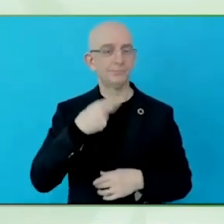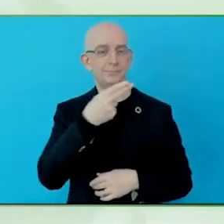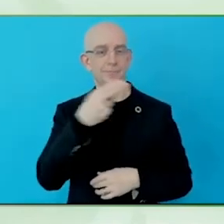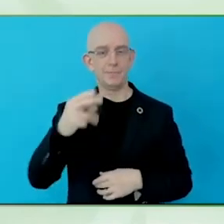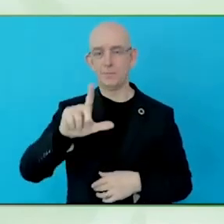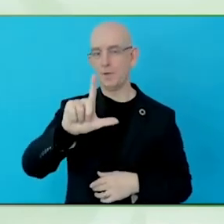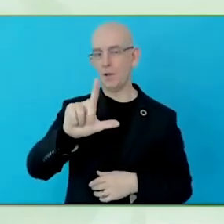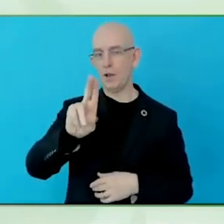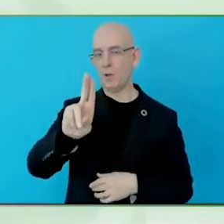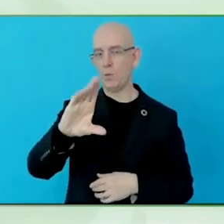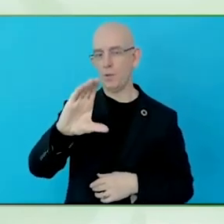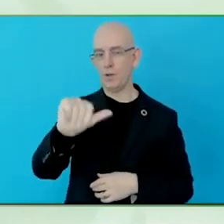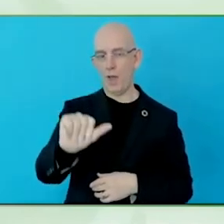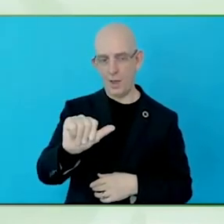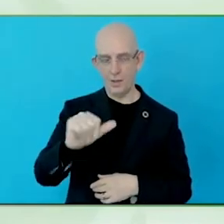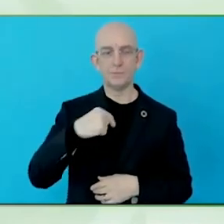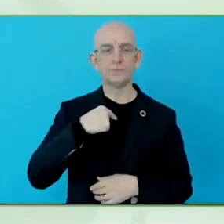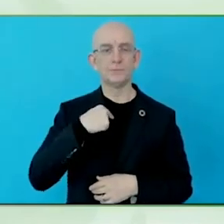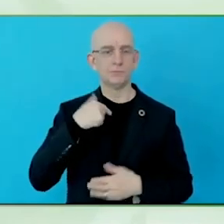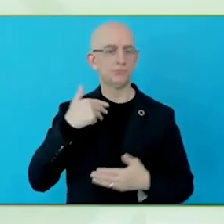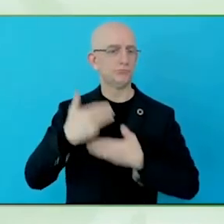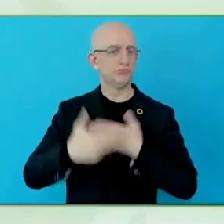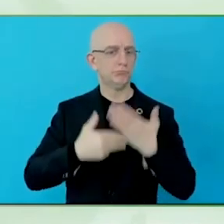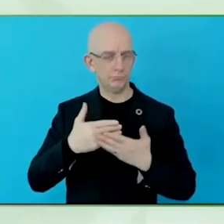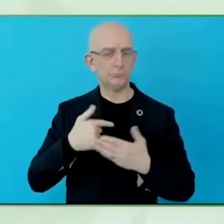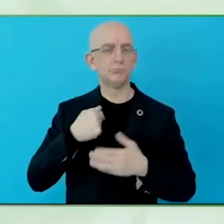president of a global organisation called global alliance of assistive